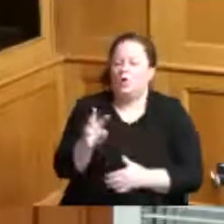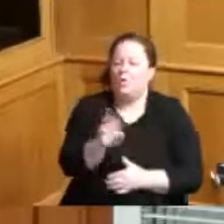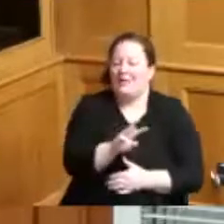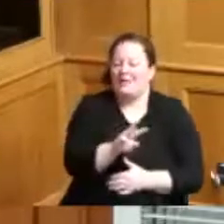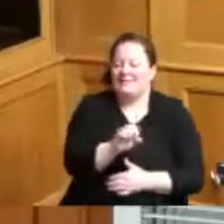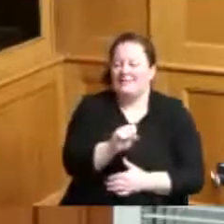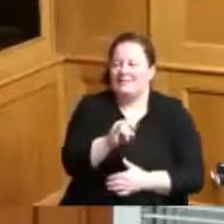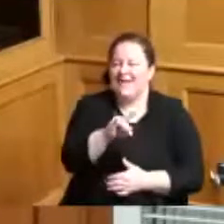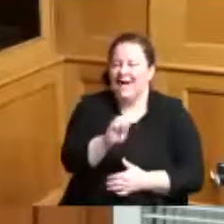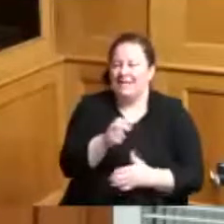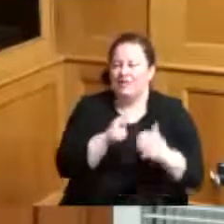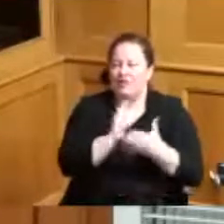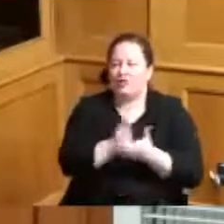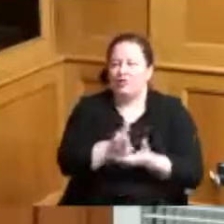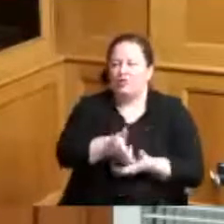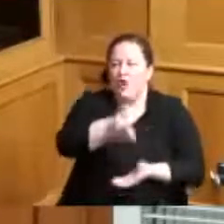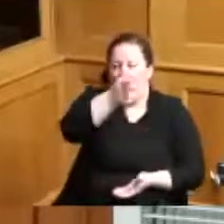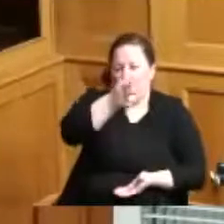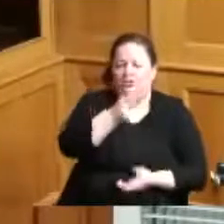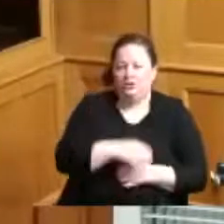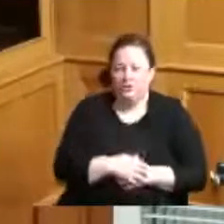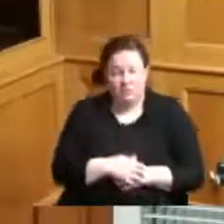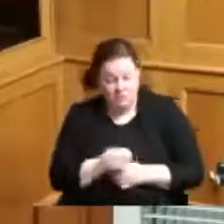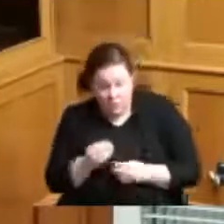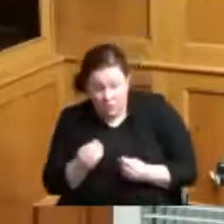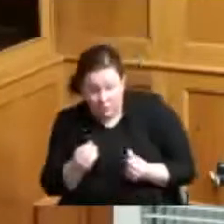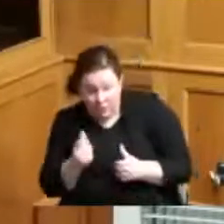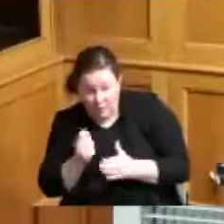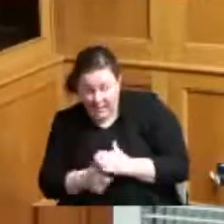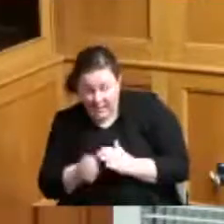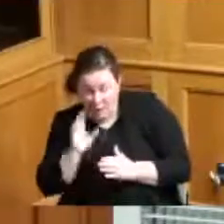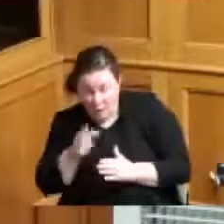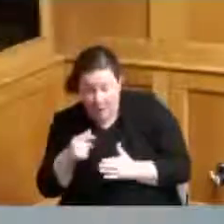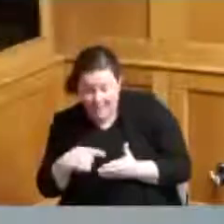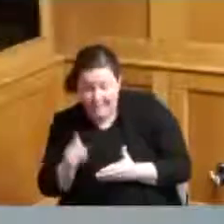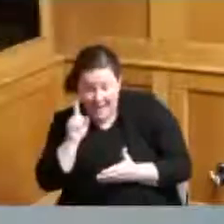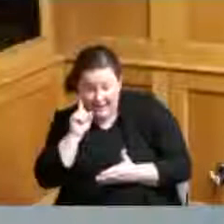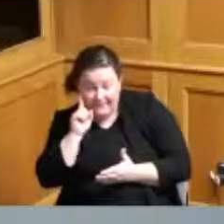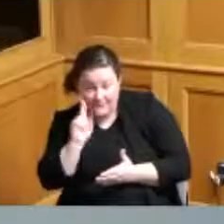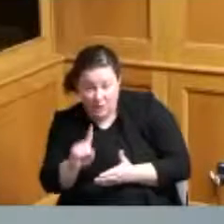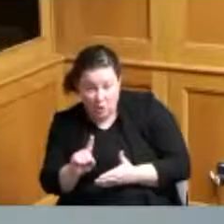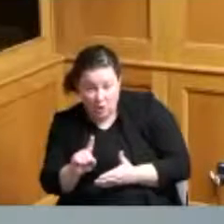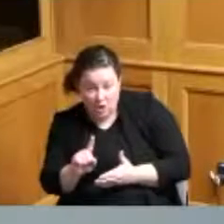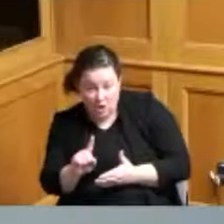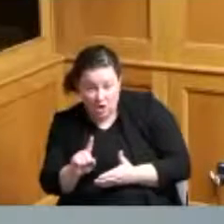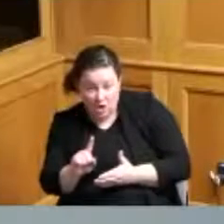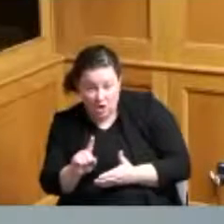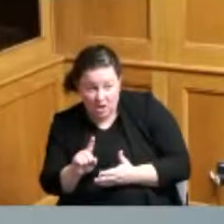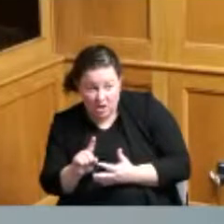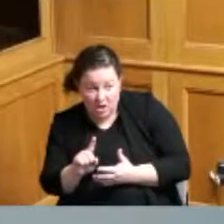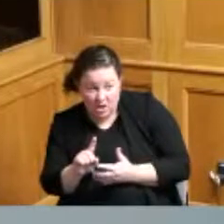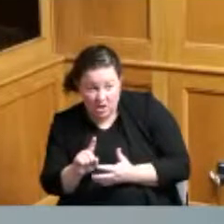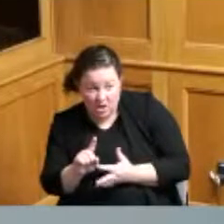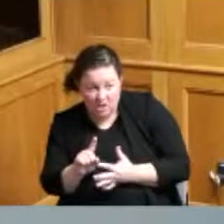coming online so so property tax is being paid for the for there will will likely apply for and